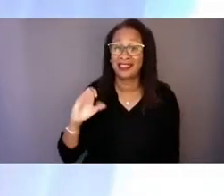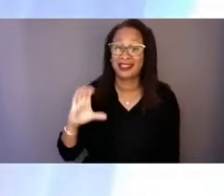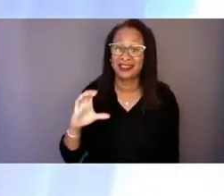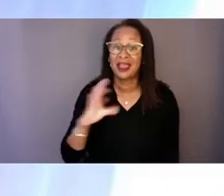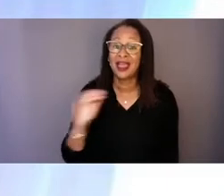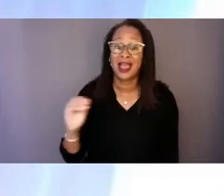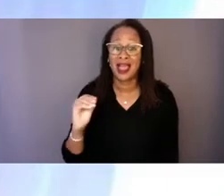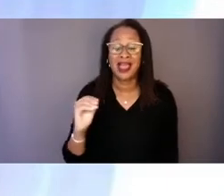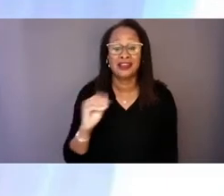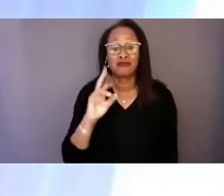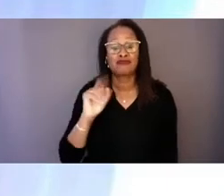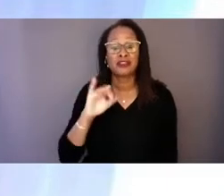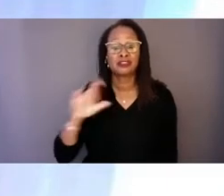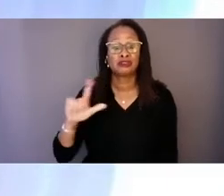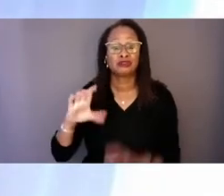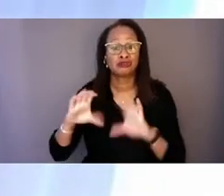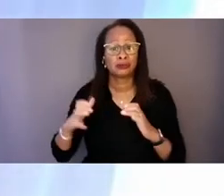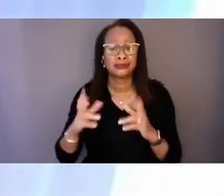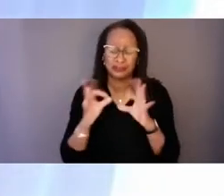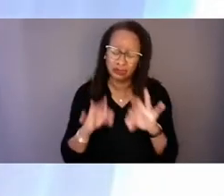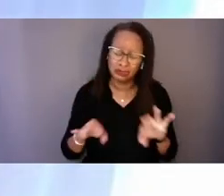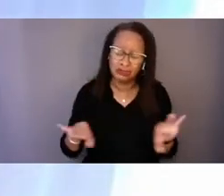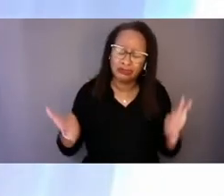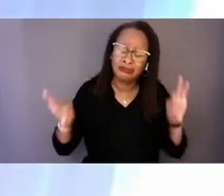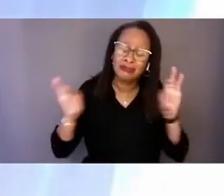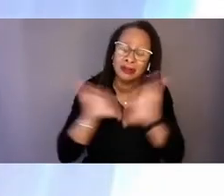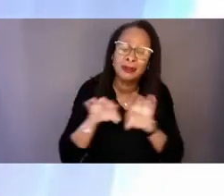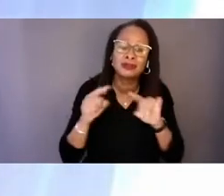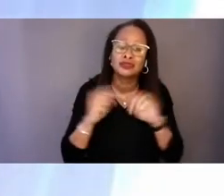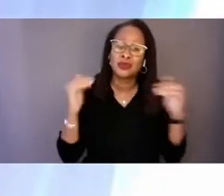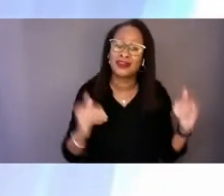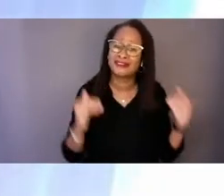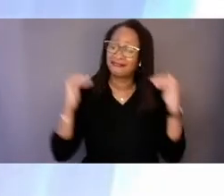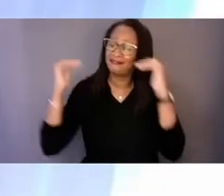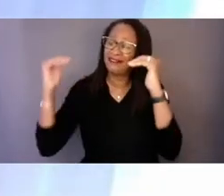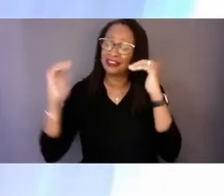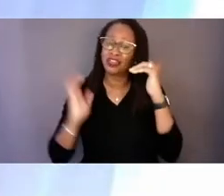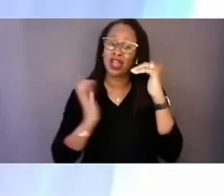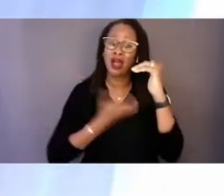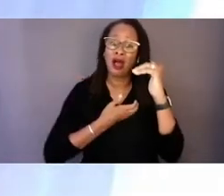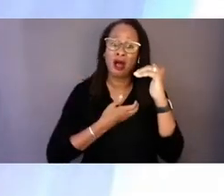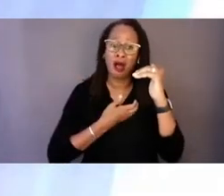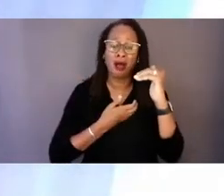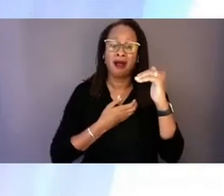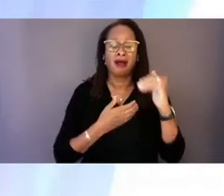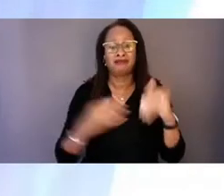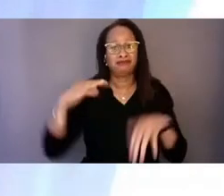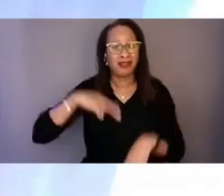is critical to advancing our nation's welfare, just critical.